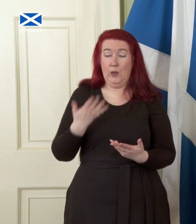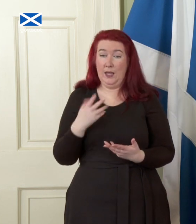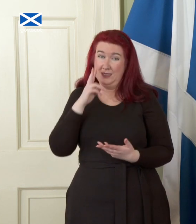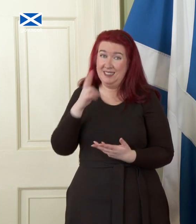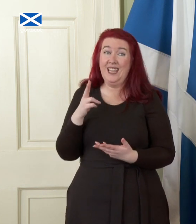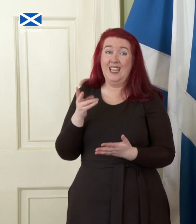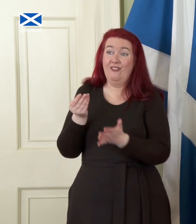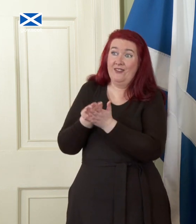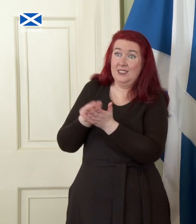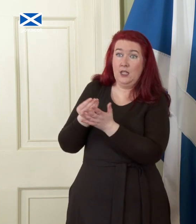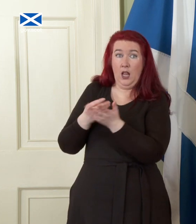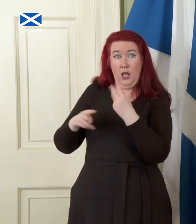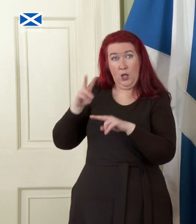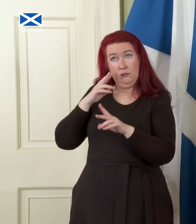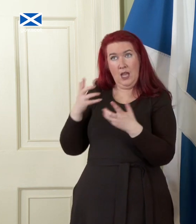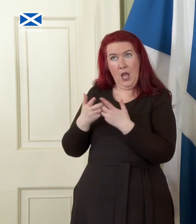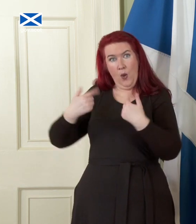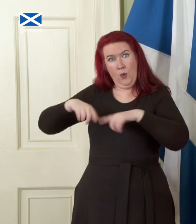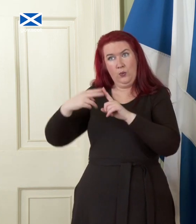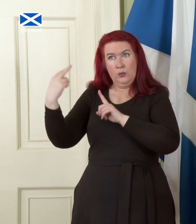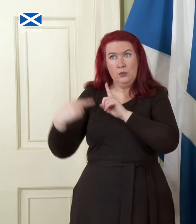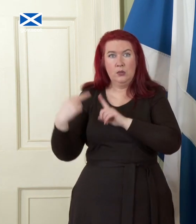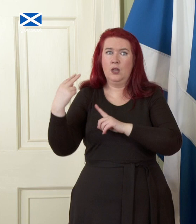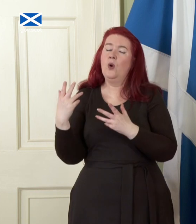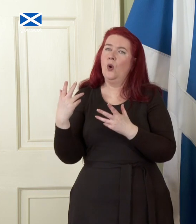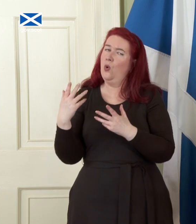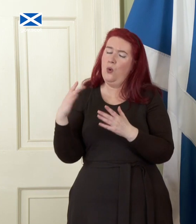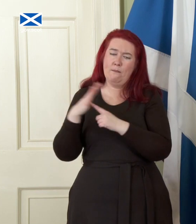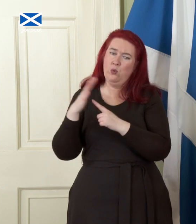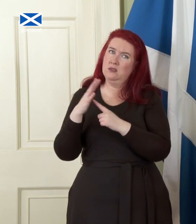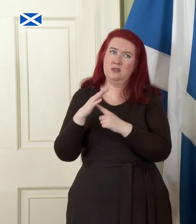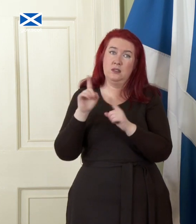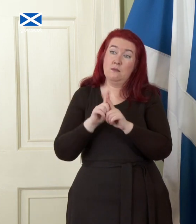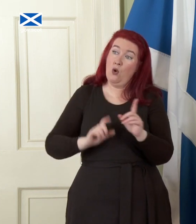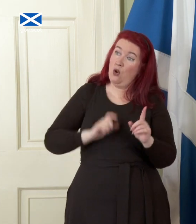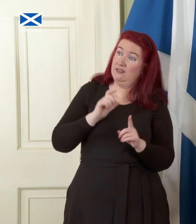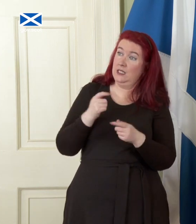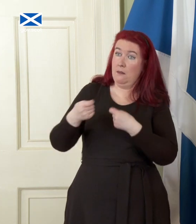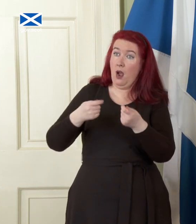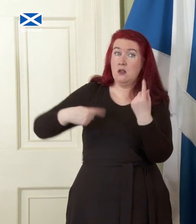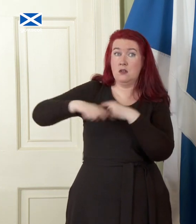credibility and market confidence are essential to the well-being and living standards of all of us.